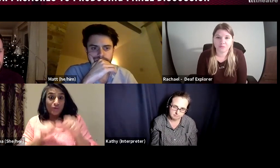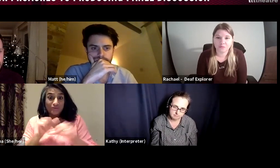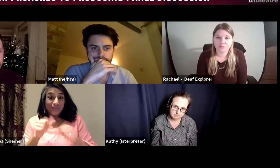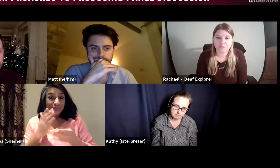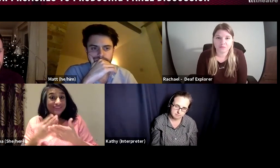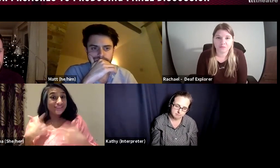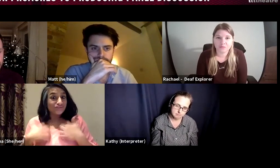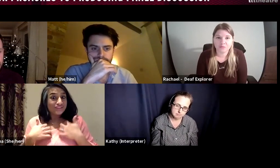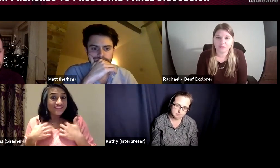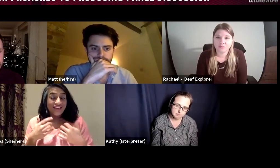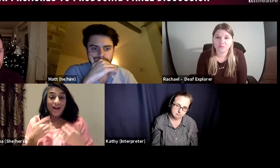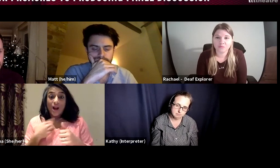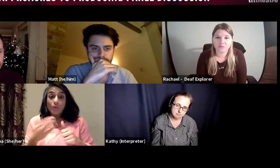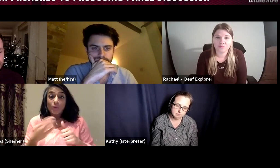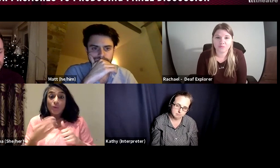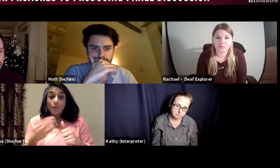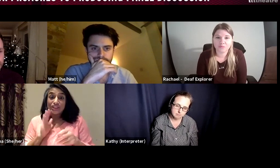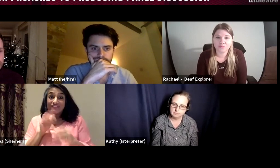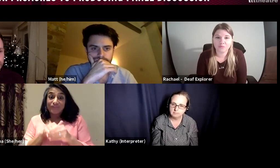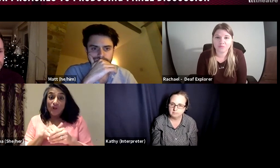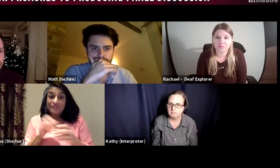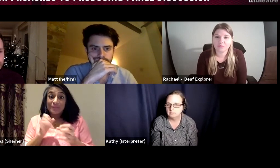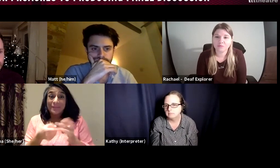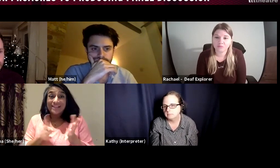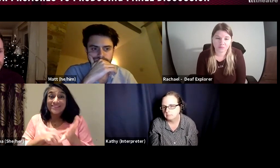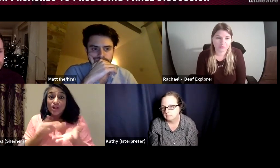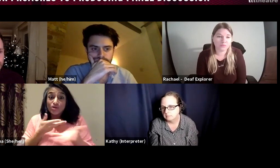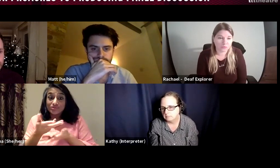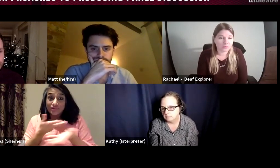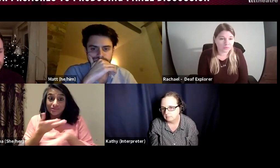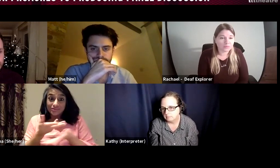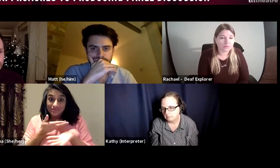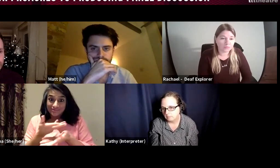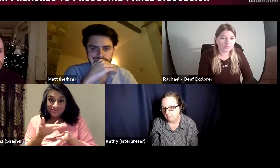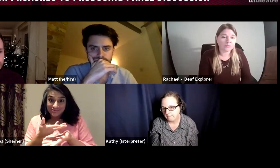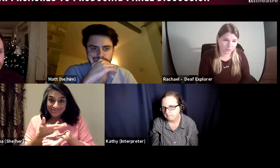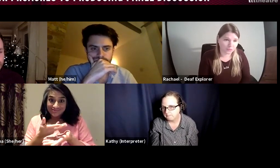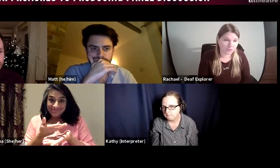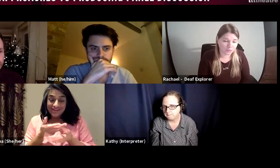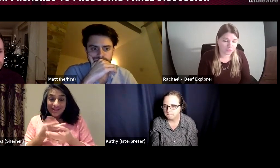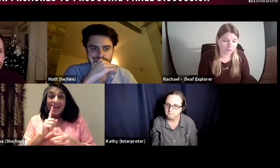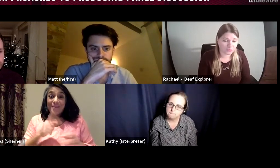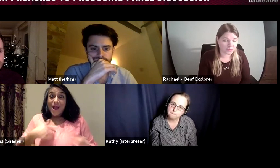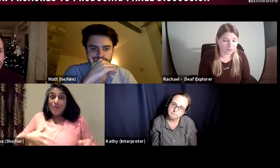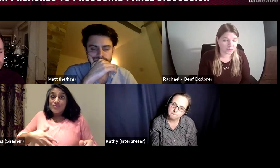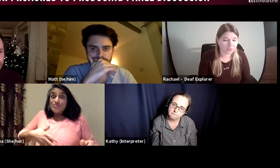being associate producer on the Process, it was interesting, because I was involved as a